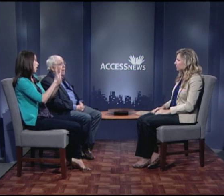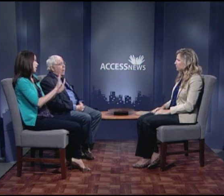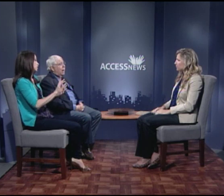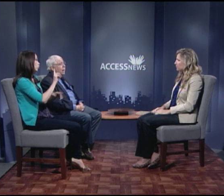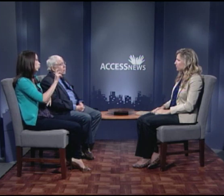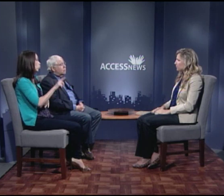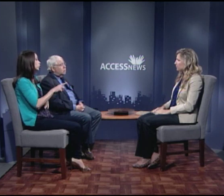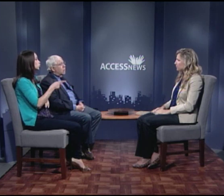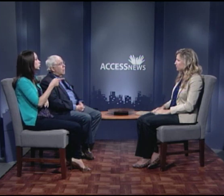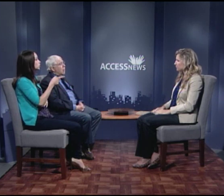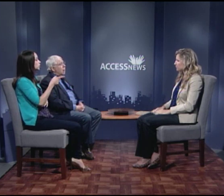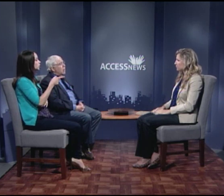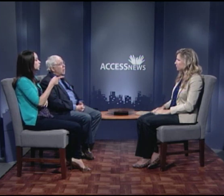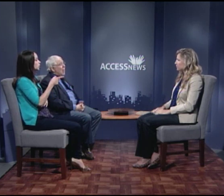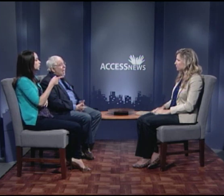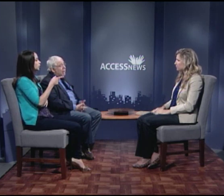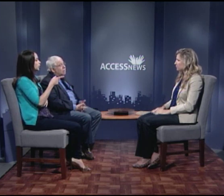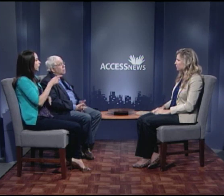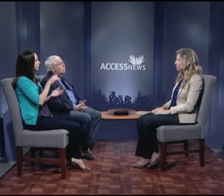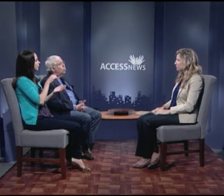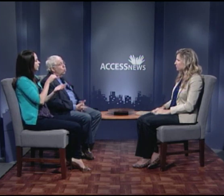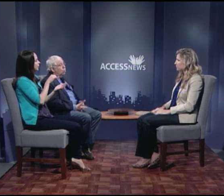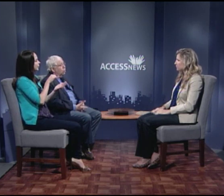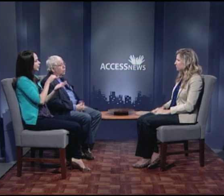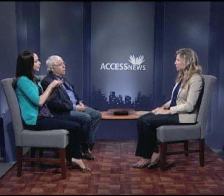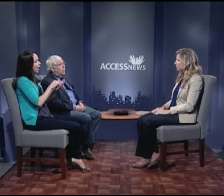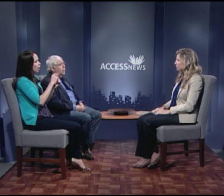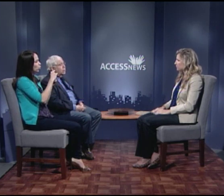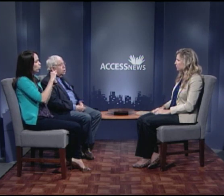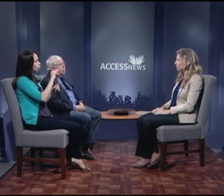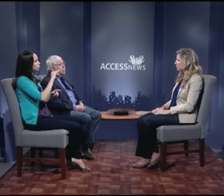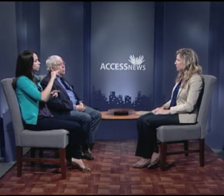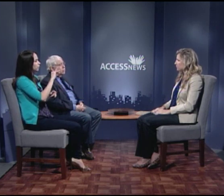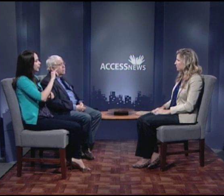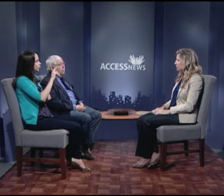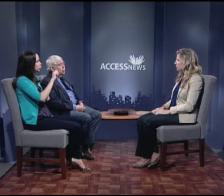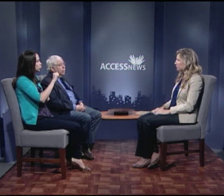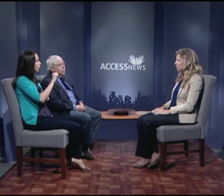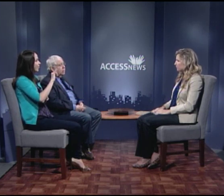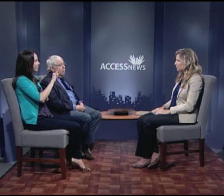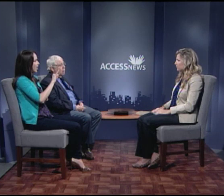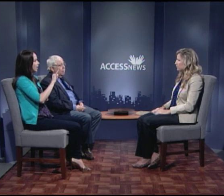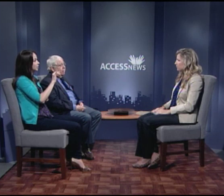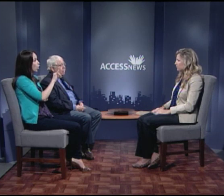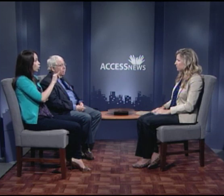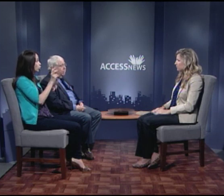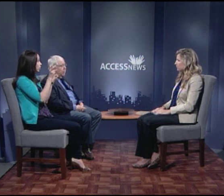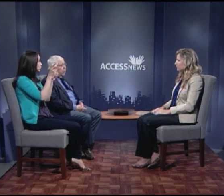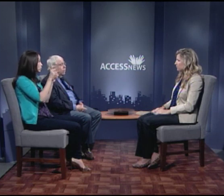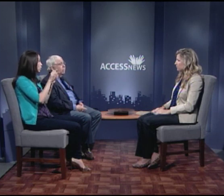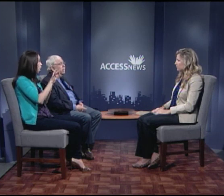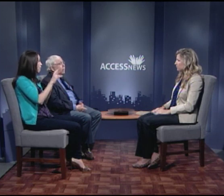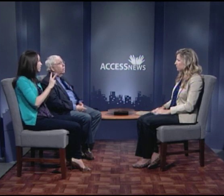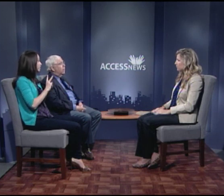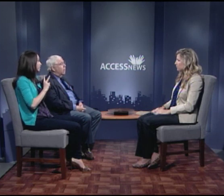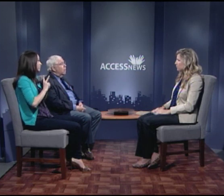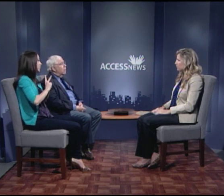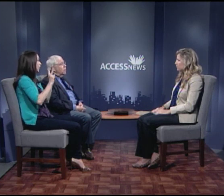and that word is also the subject of very, very,